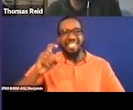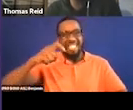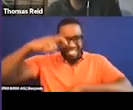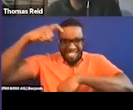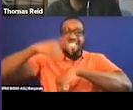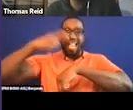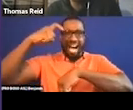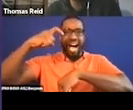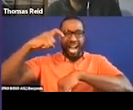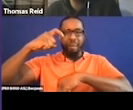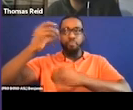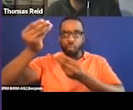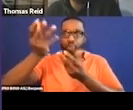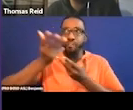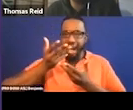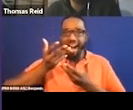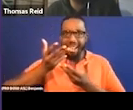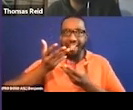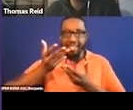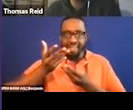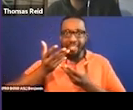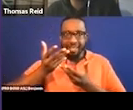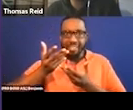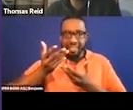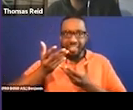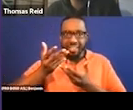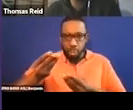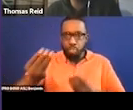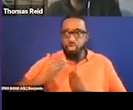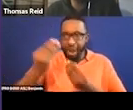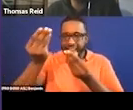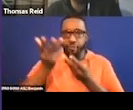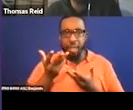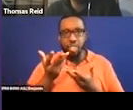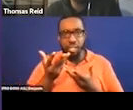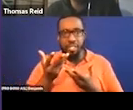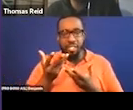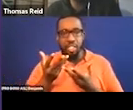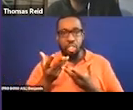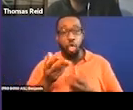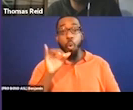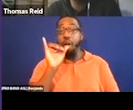So if you notice in black panther, they had very little time during that scene so they could only refer to the